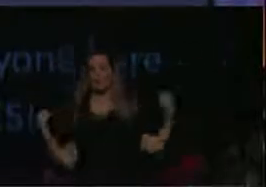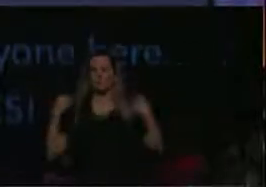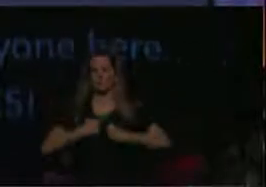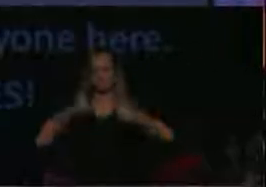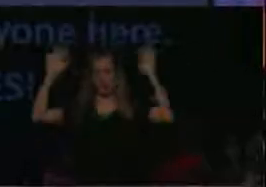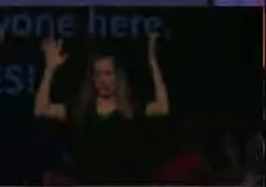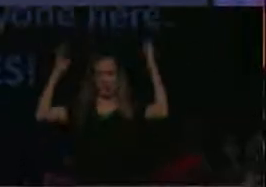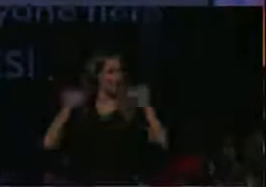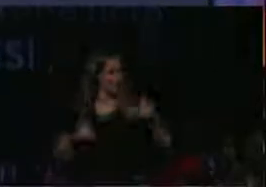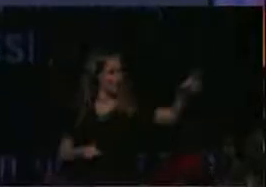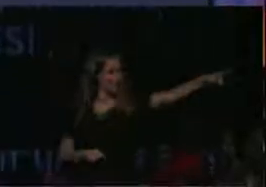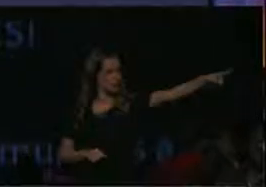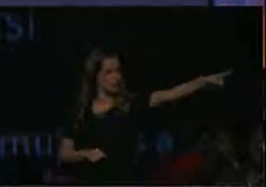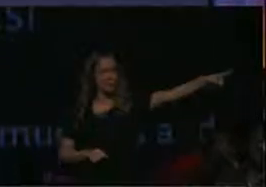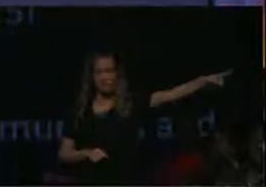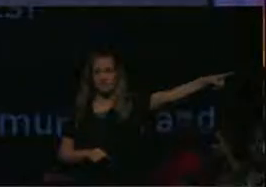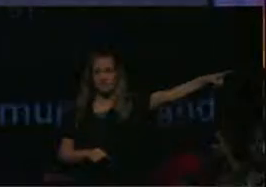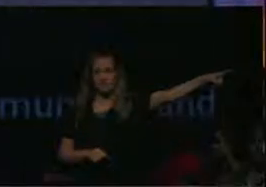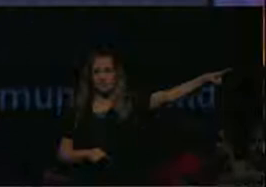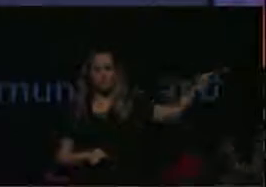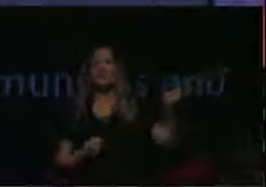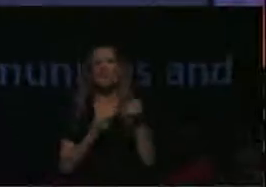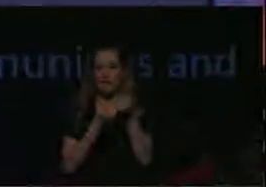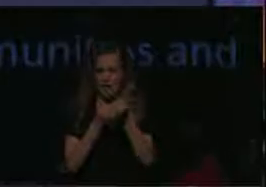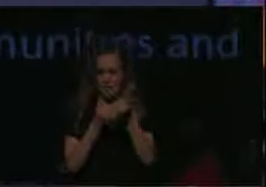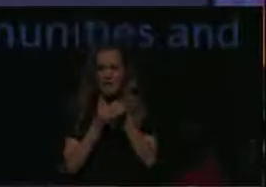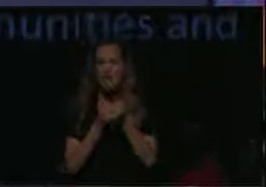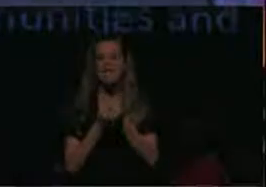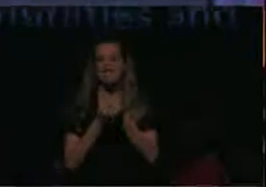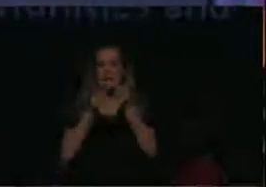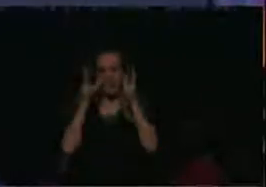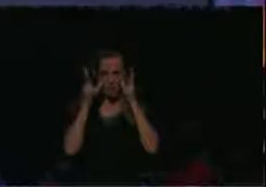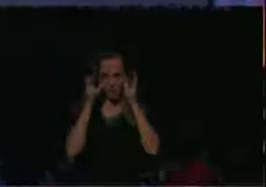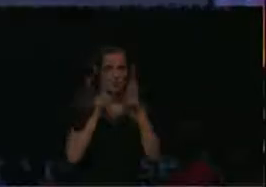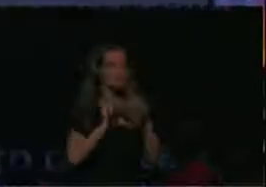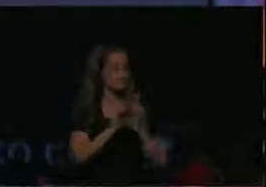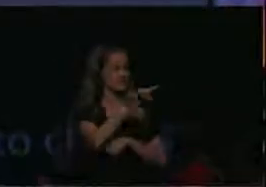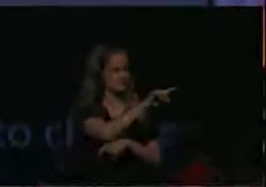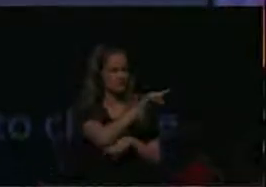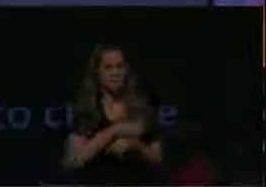right now. She is an active listener and you can find her there. That is my